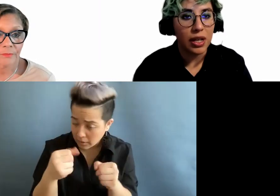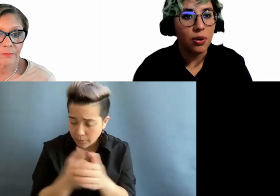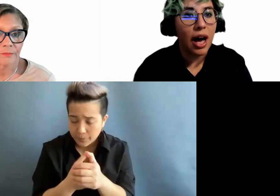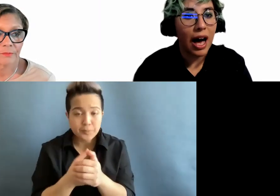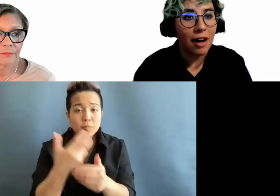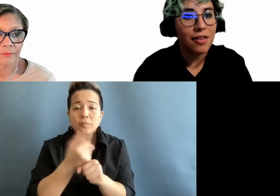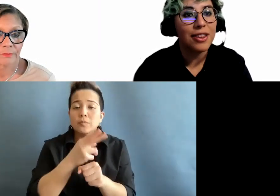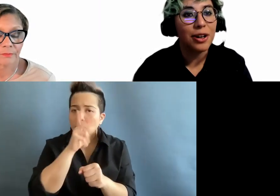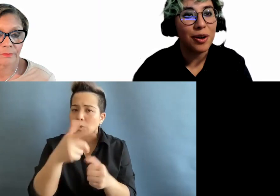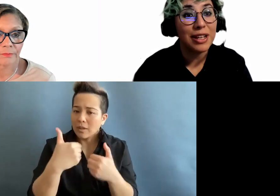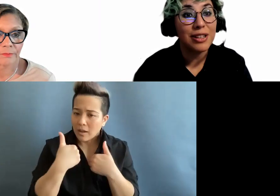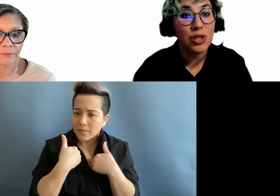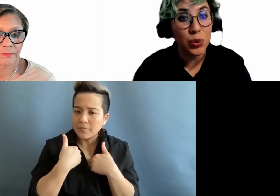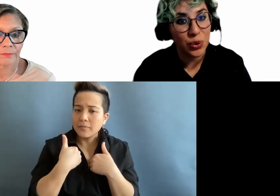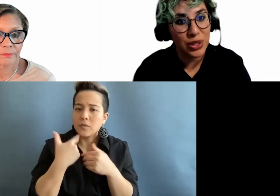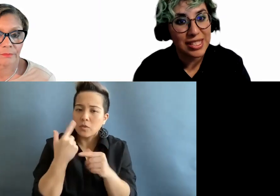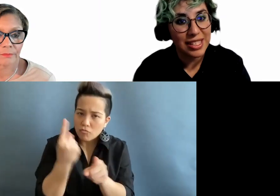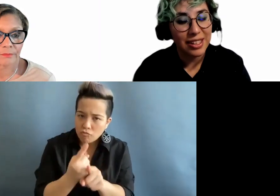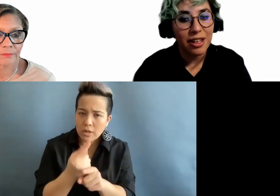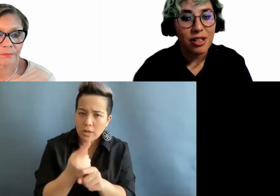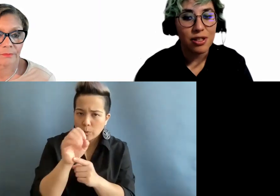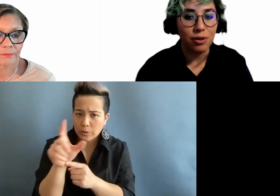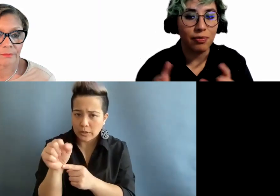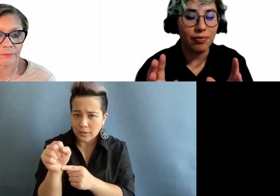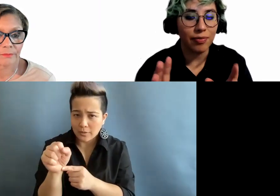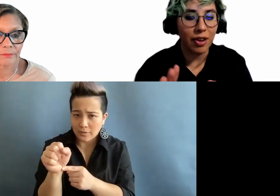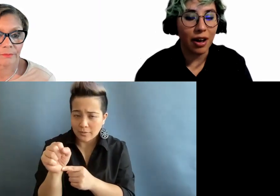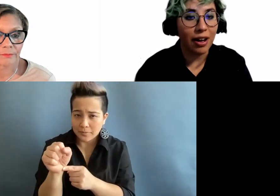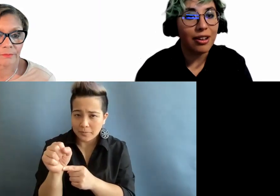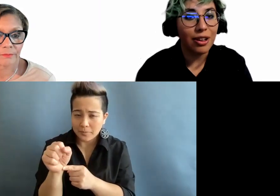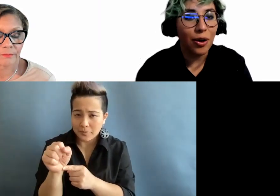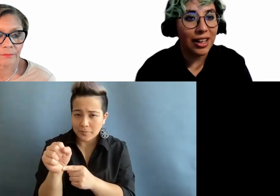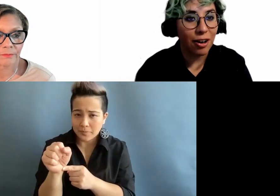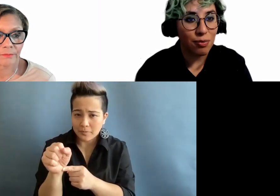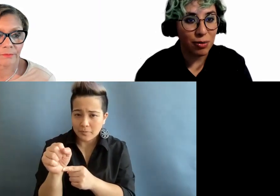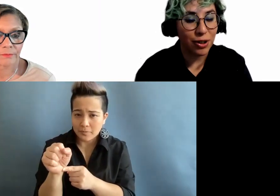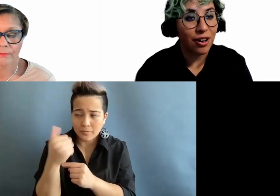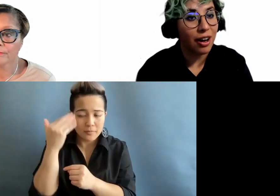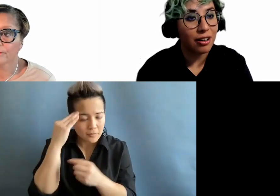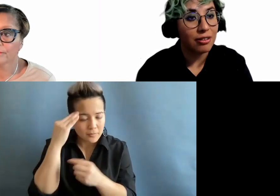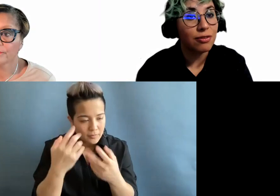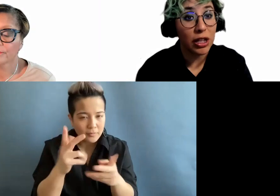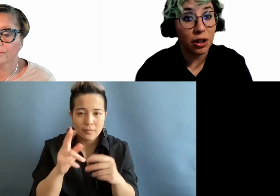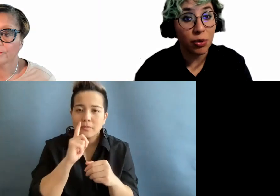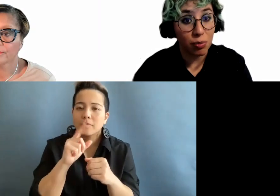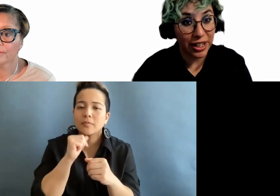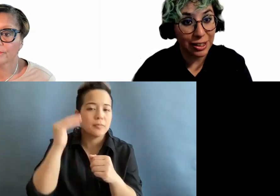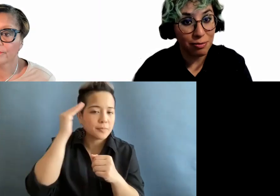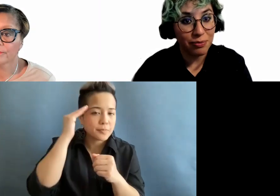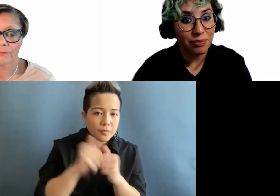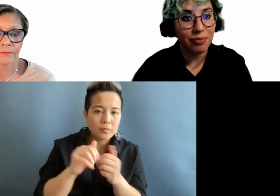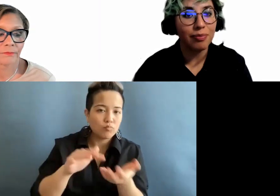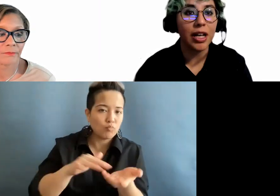that you have the correct tools. So I know a lot of people are not familiar with braille,